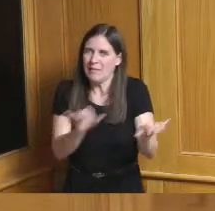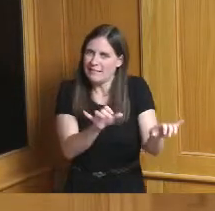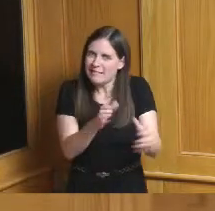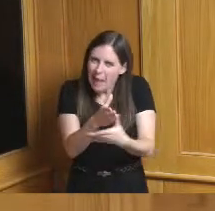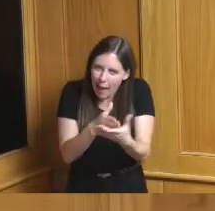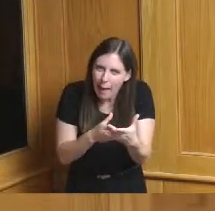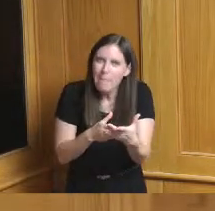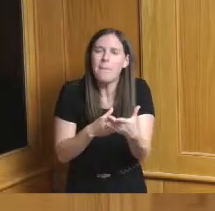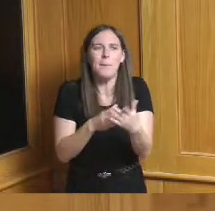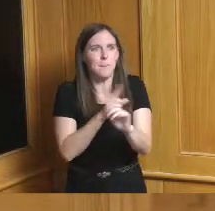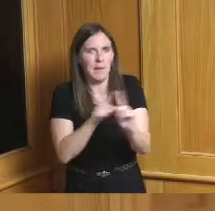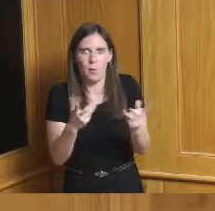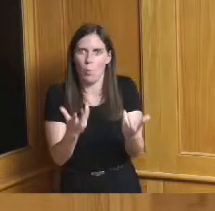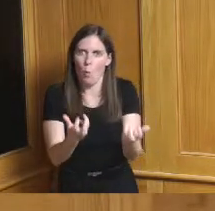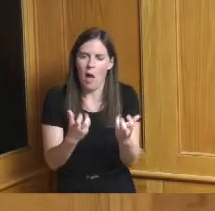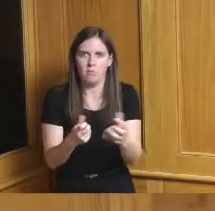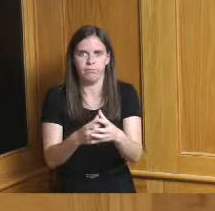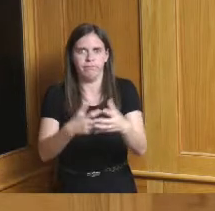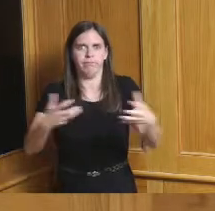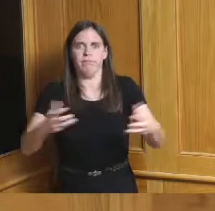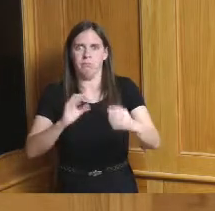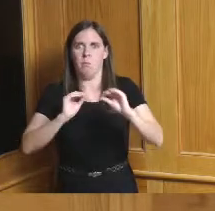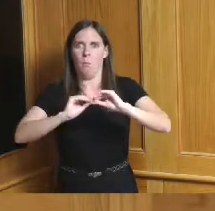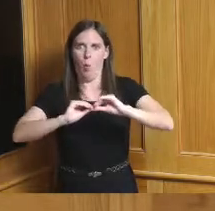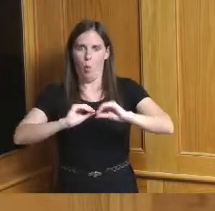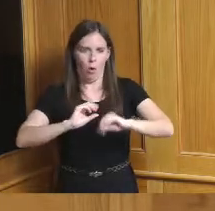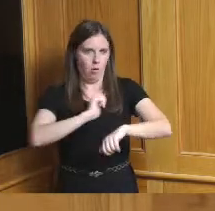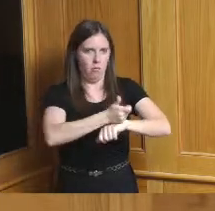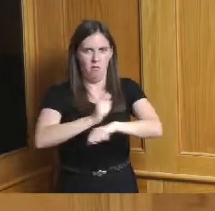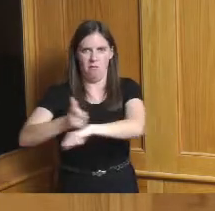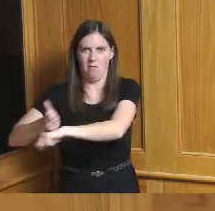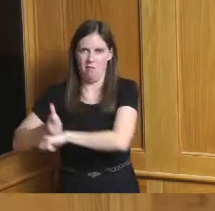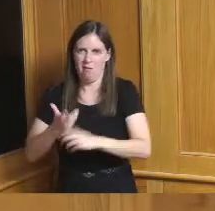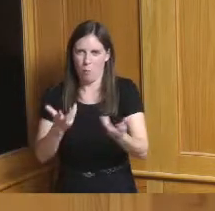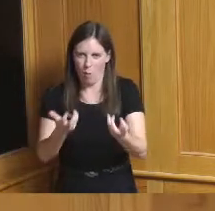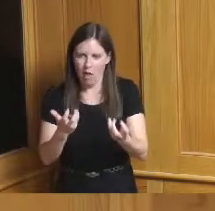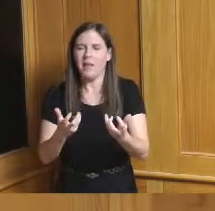continue that and expand on it so I just wanted to follow up Commissioner drew house on that